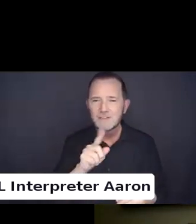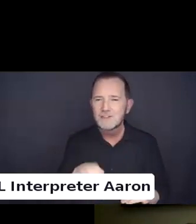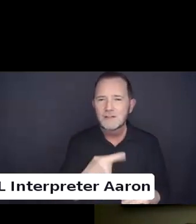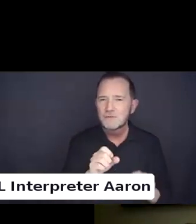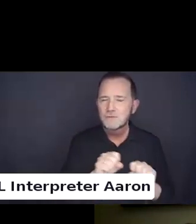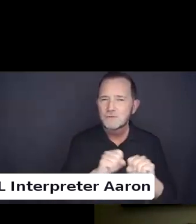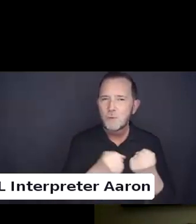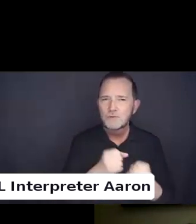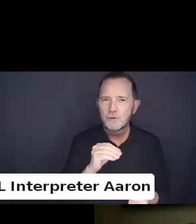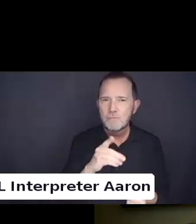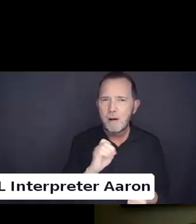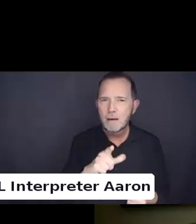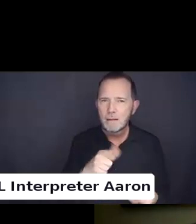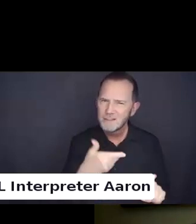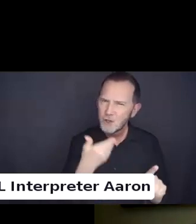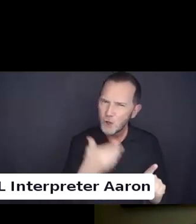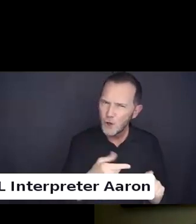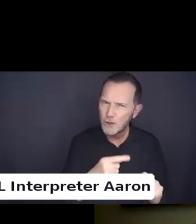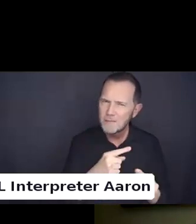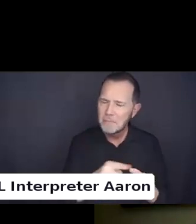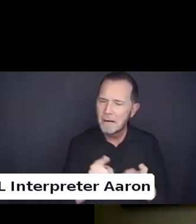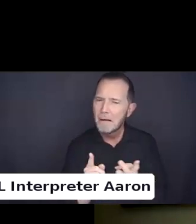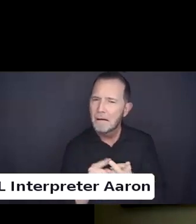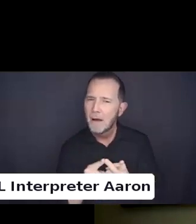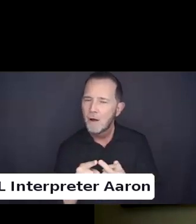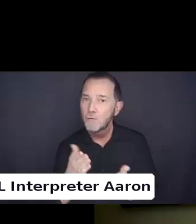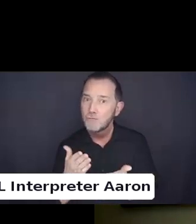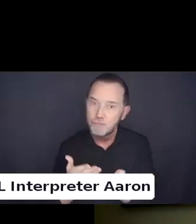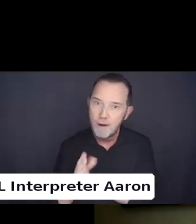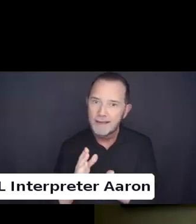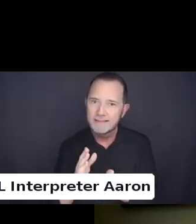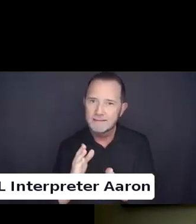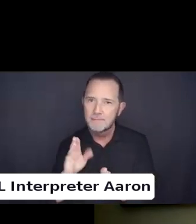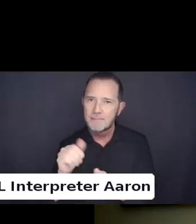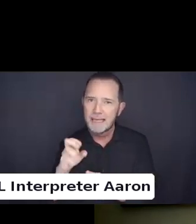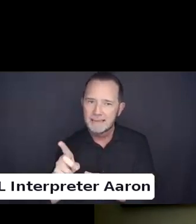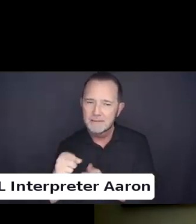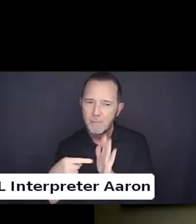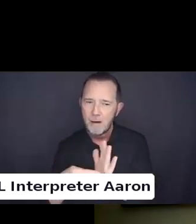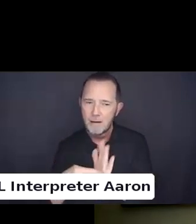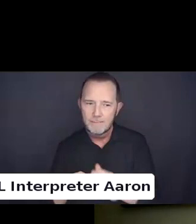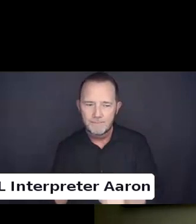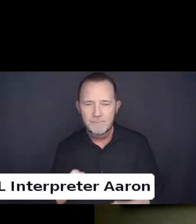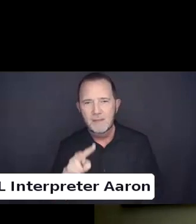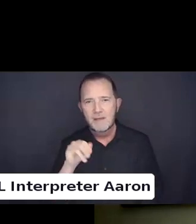I would say. And I think I have a question. How much time are we planning to take?